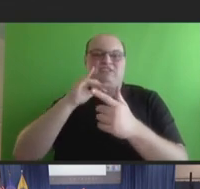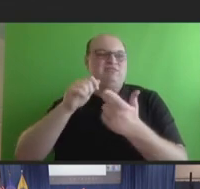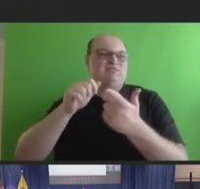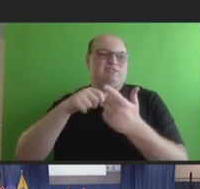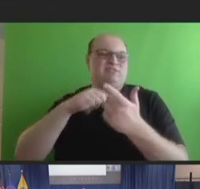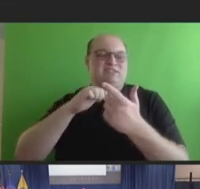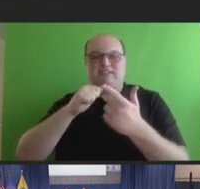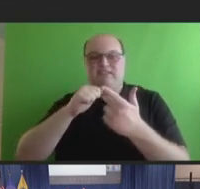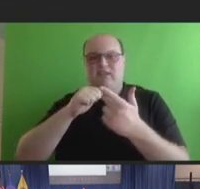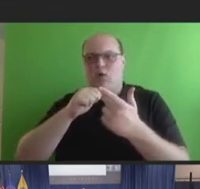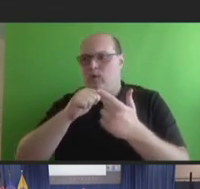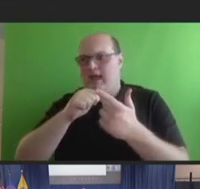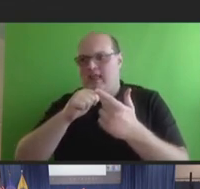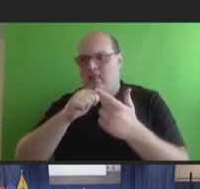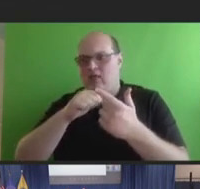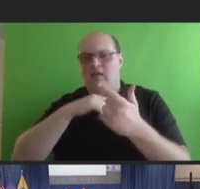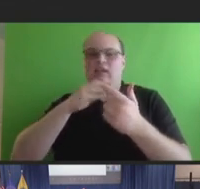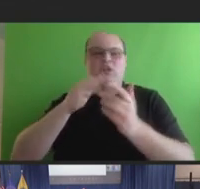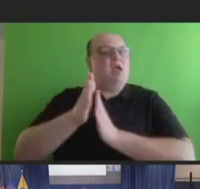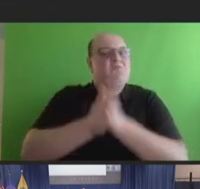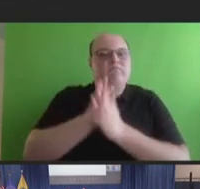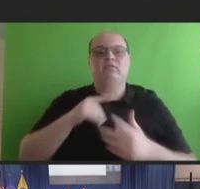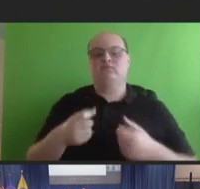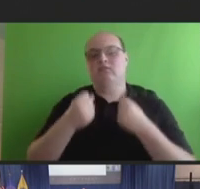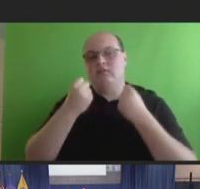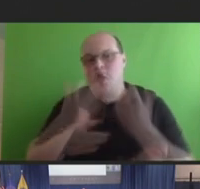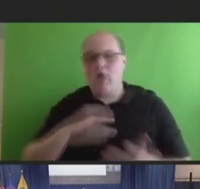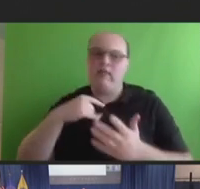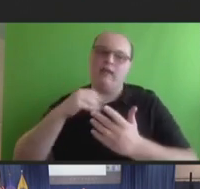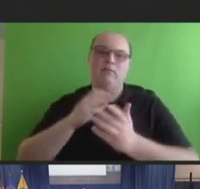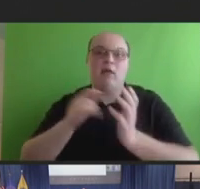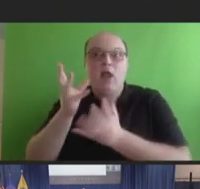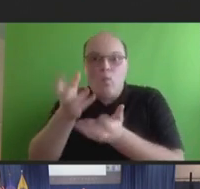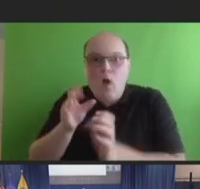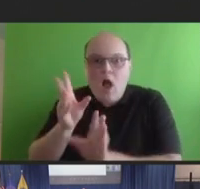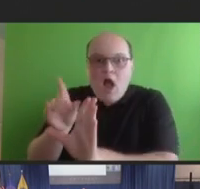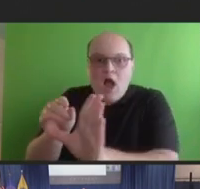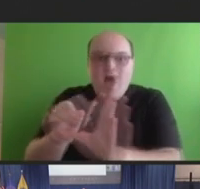of enthusiasm that I think we're really starting to see here. And, again, I think this is going